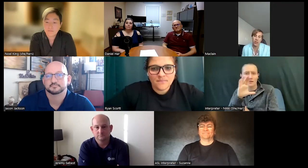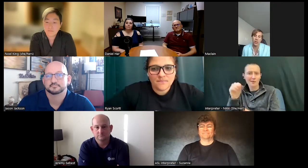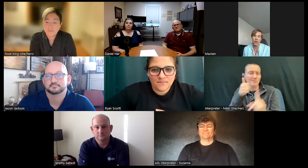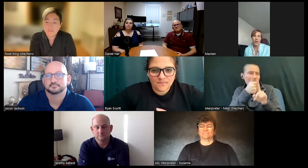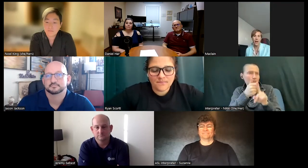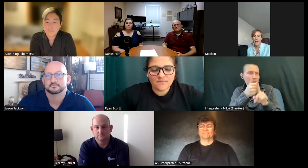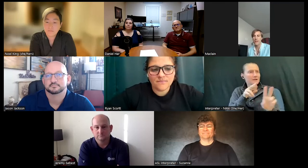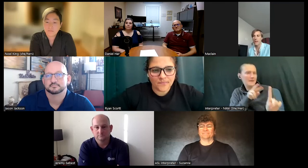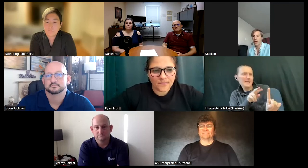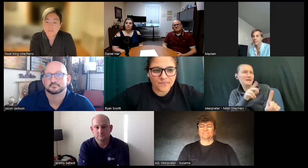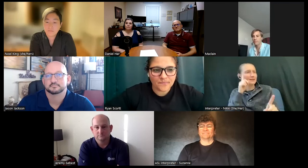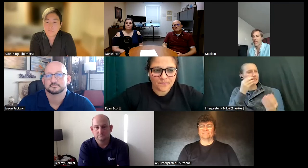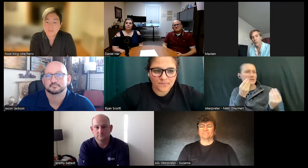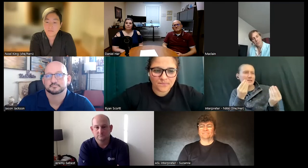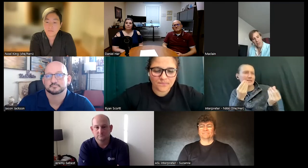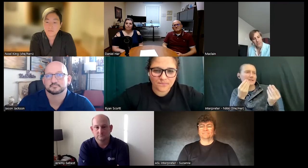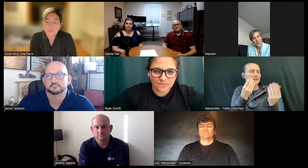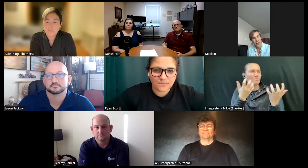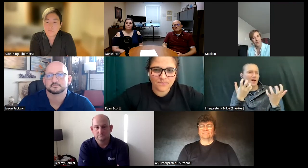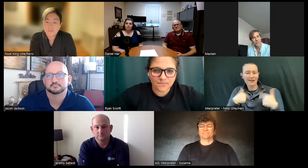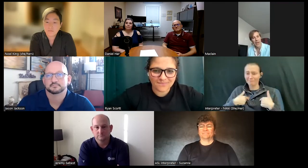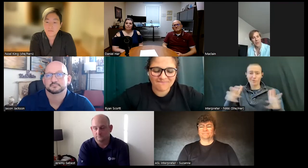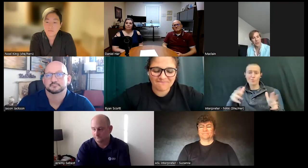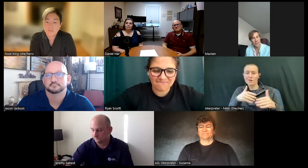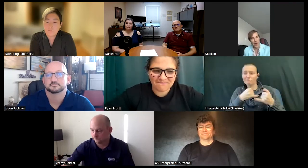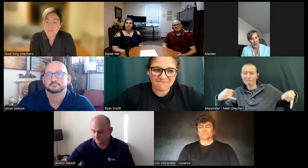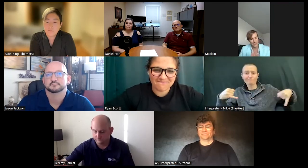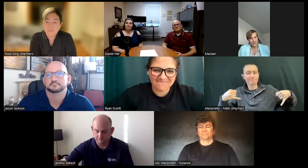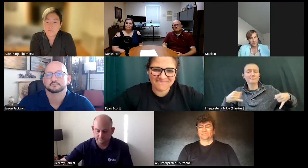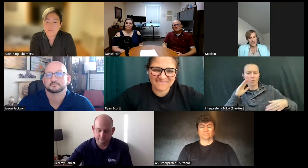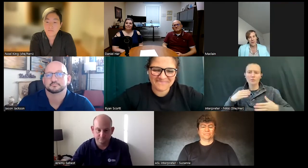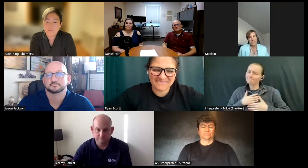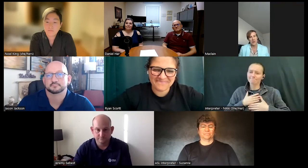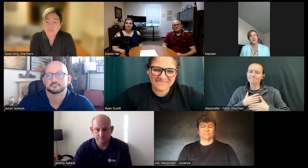community and uh I don't want to be that so I will give my that will be the only